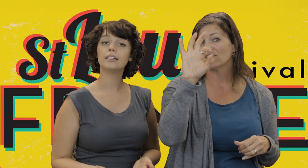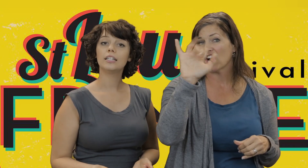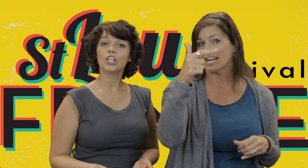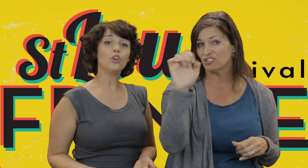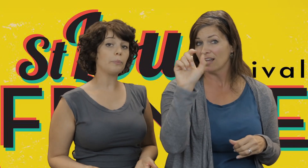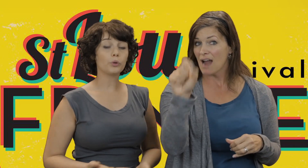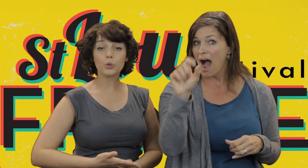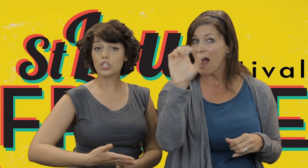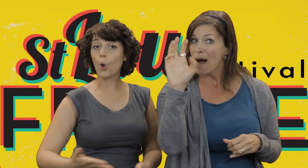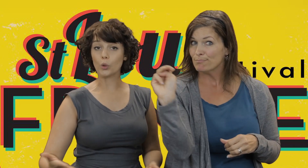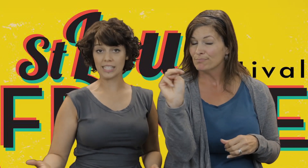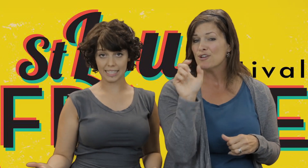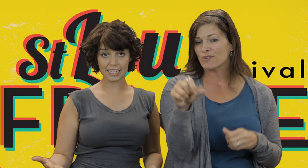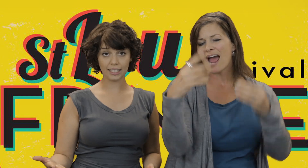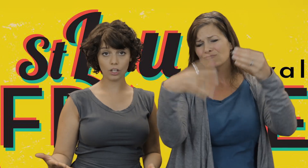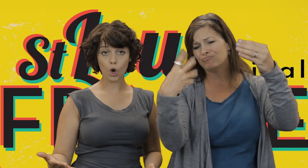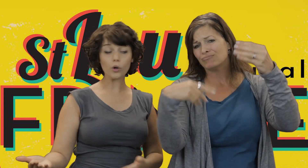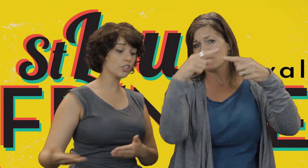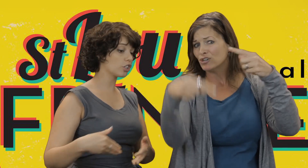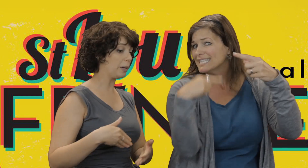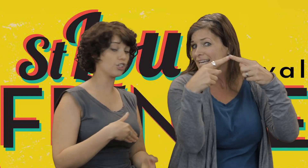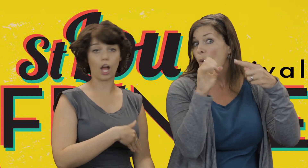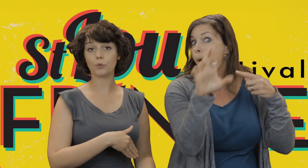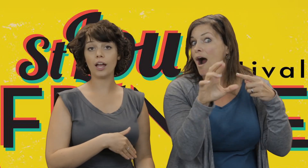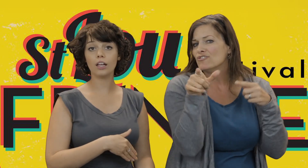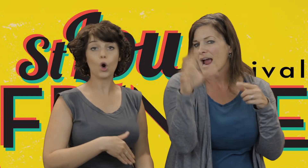You can peruse the whole season, or search by genre